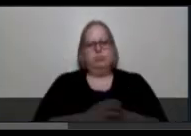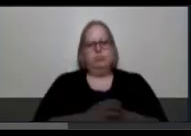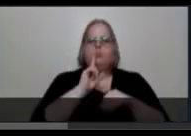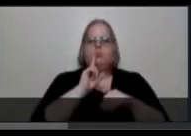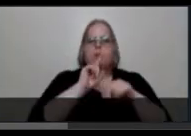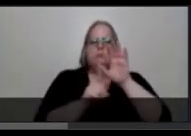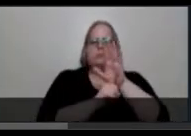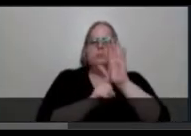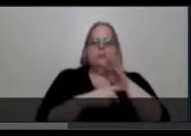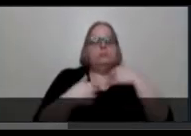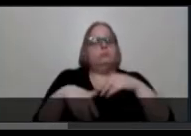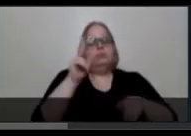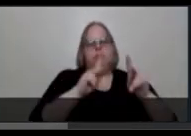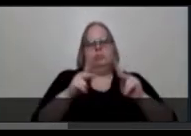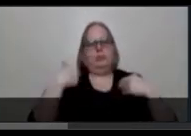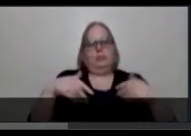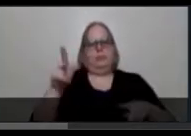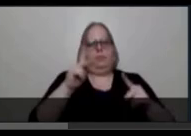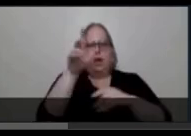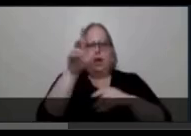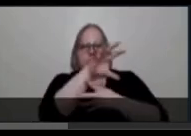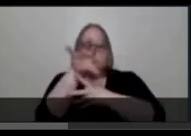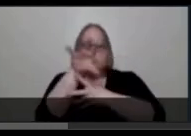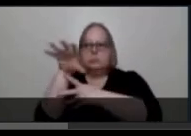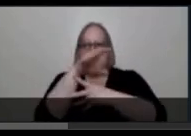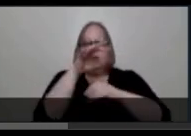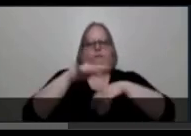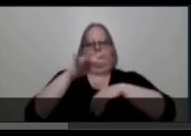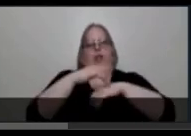of it was made, and is available to stream on Vimeo. That is how I